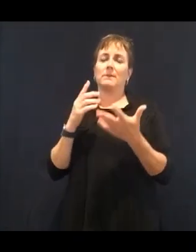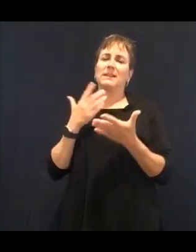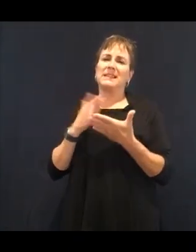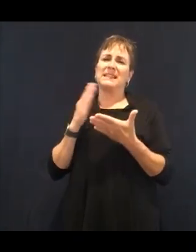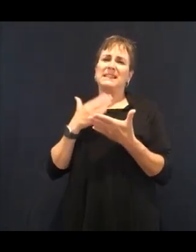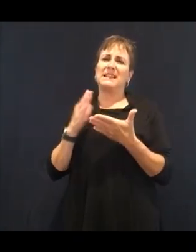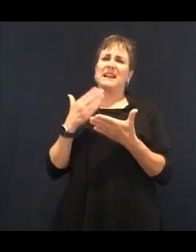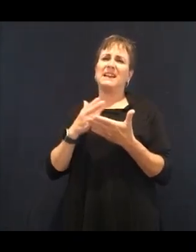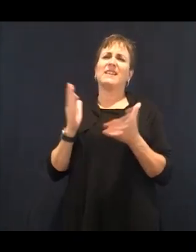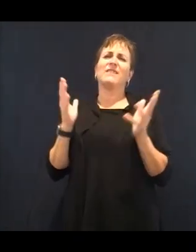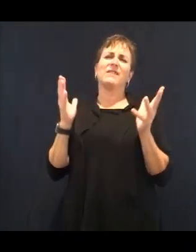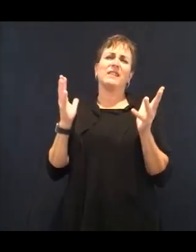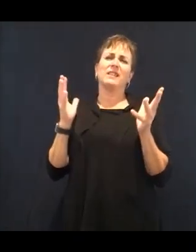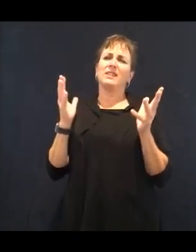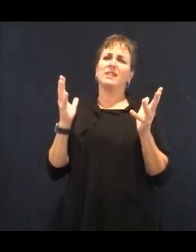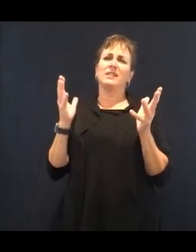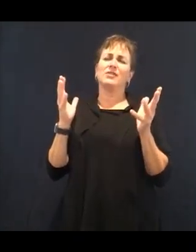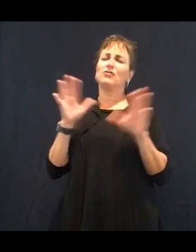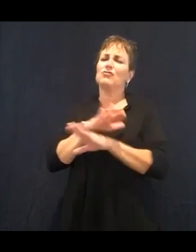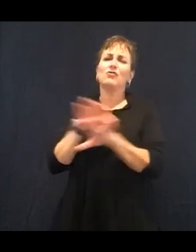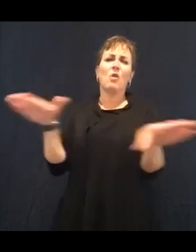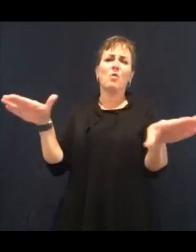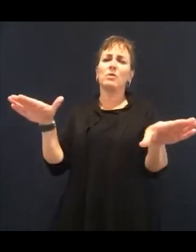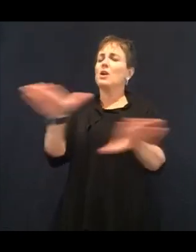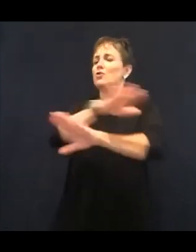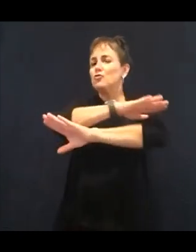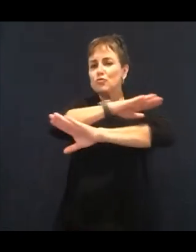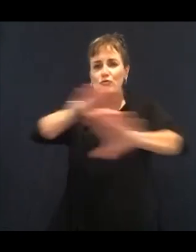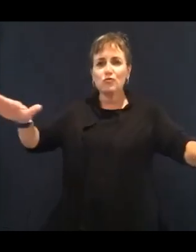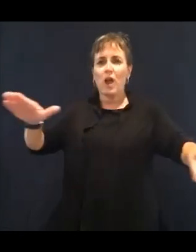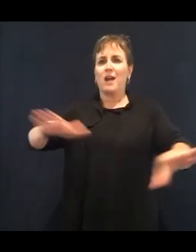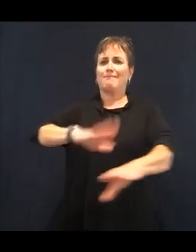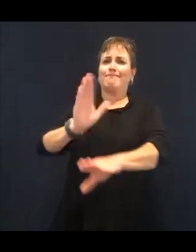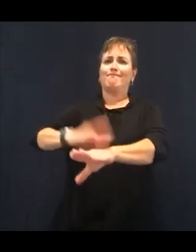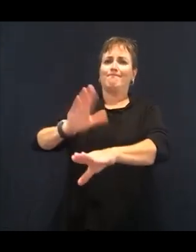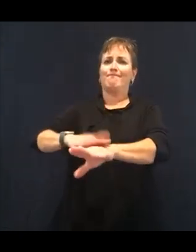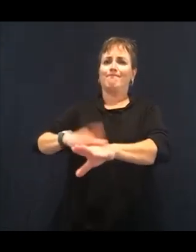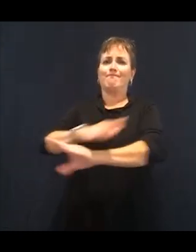say-- and I'm a nutritionist and I'm telling you not to diet. The reason why